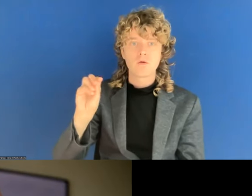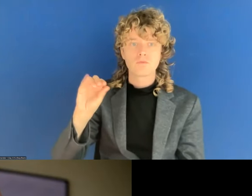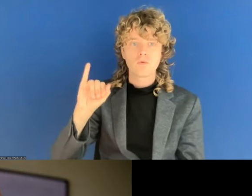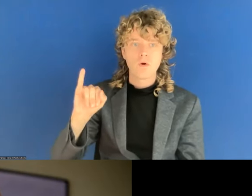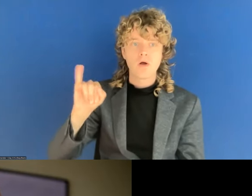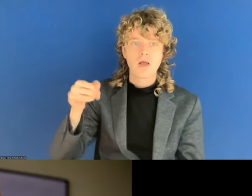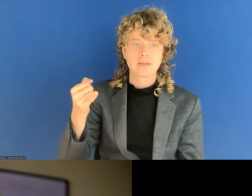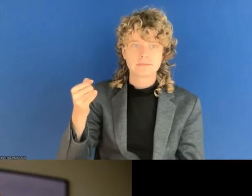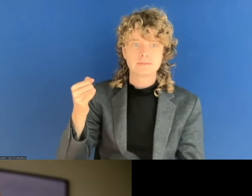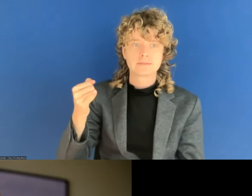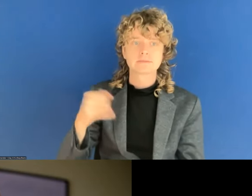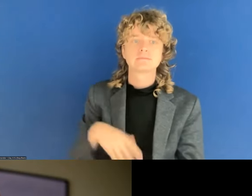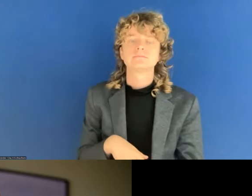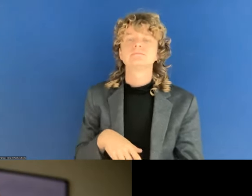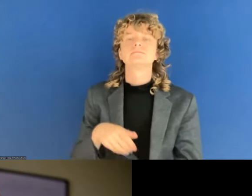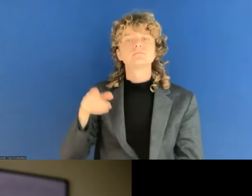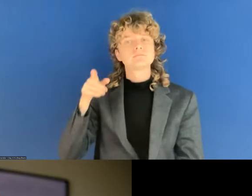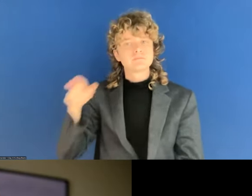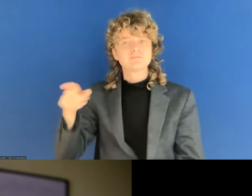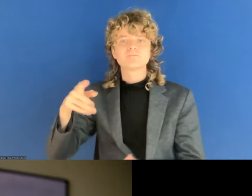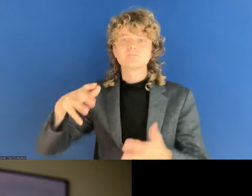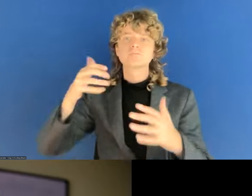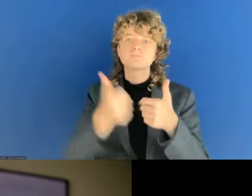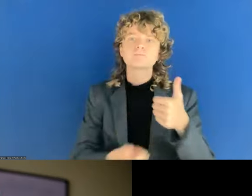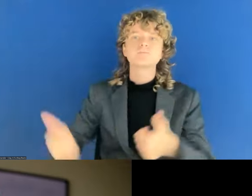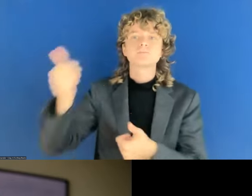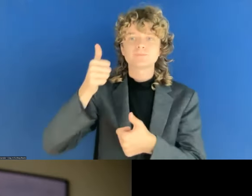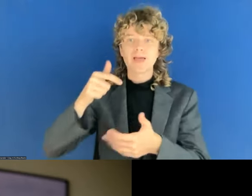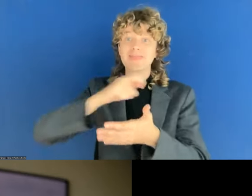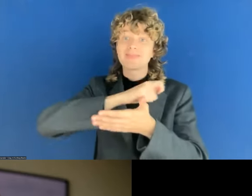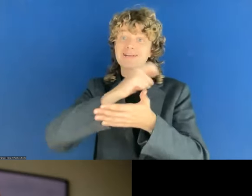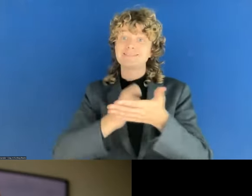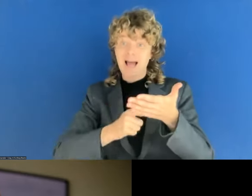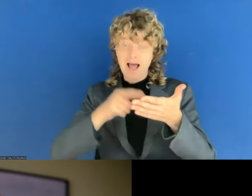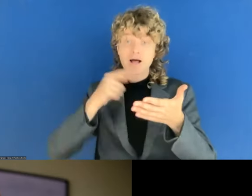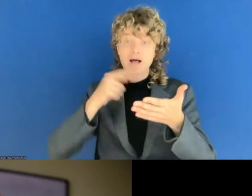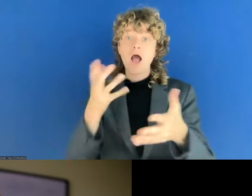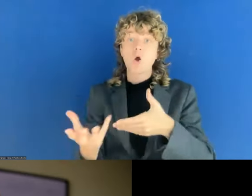digital government's inclusion team in the Netherlands which is the monitoring agency,